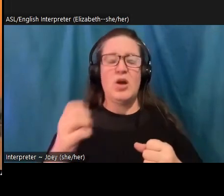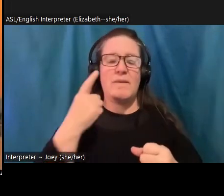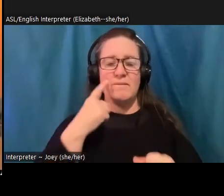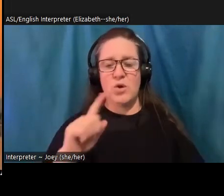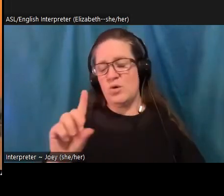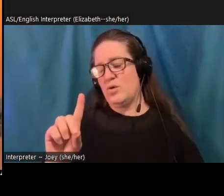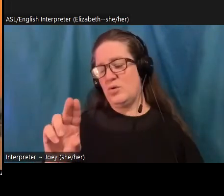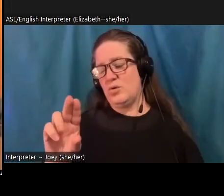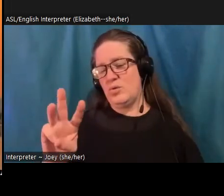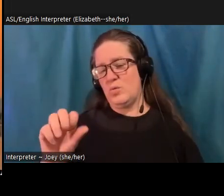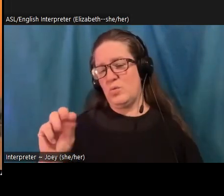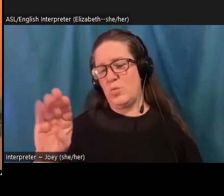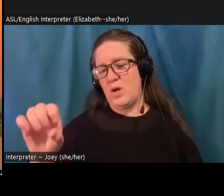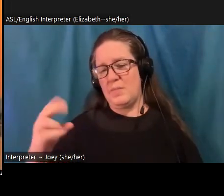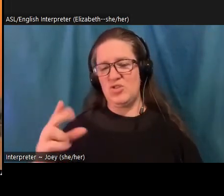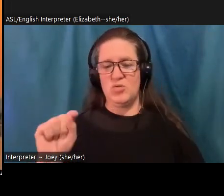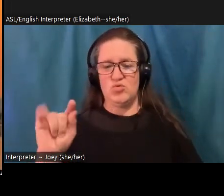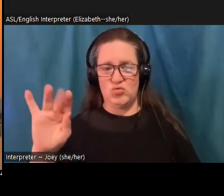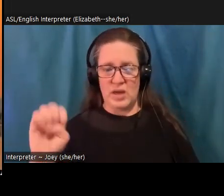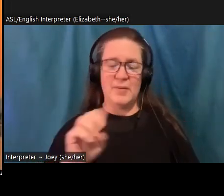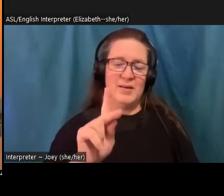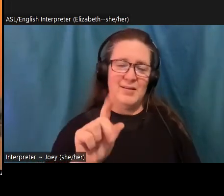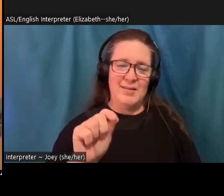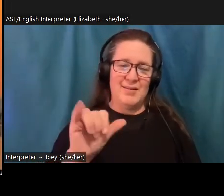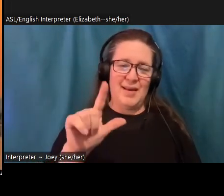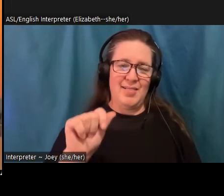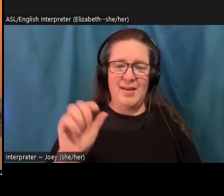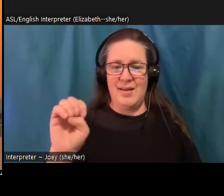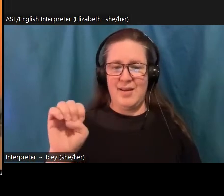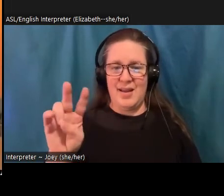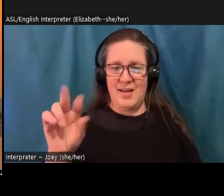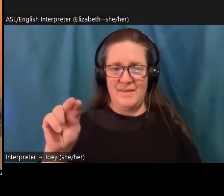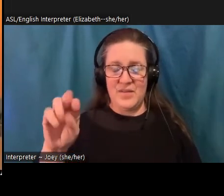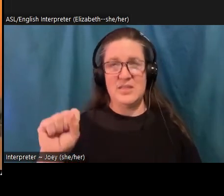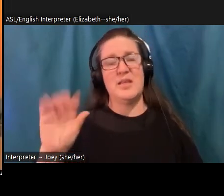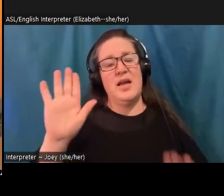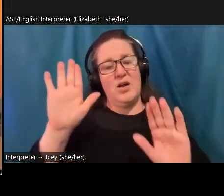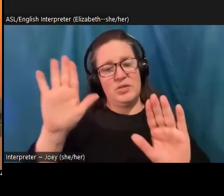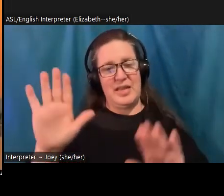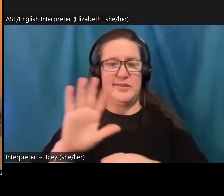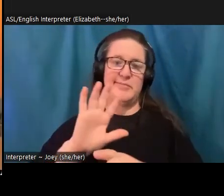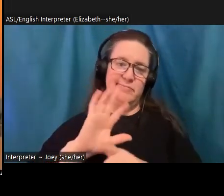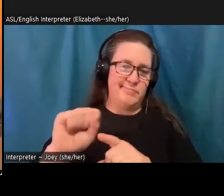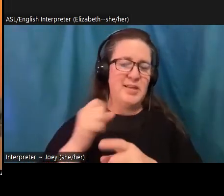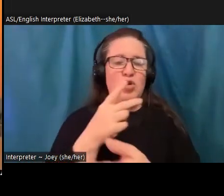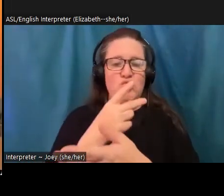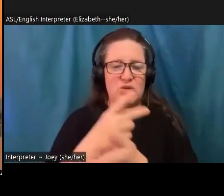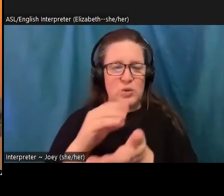was an outstanding graduate student at the time she only graduated, but she had her practicum with us. And it can